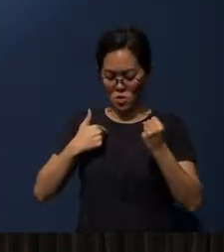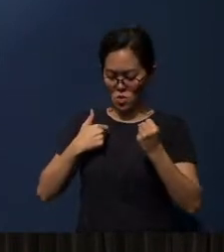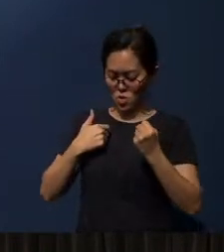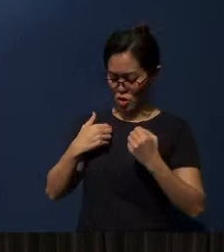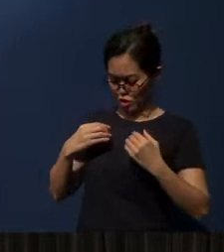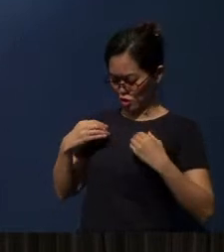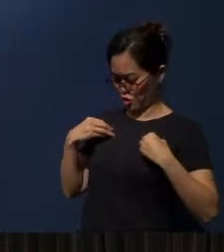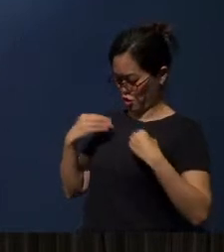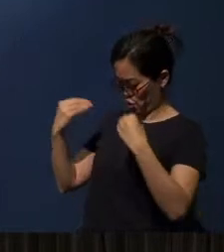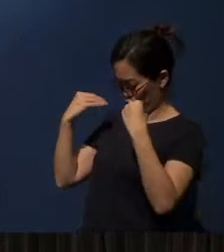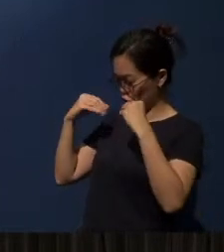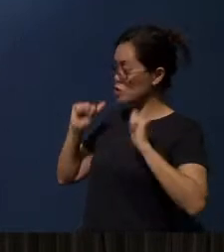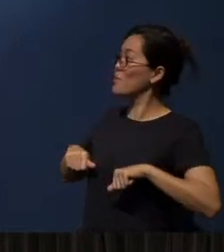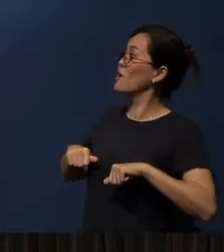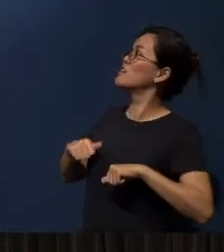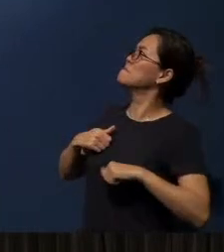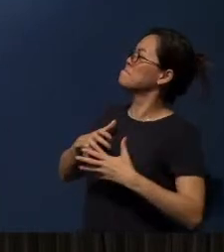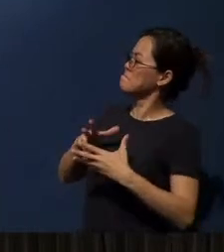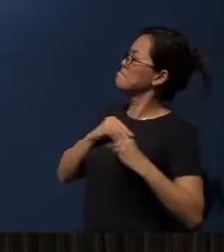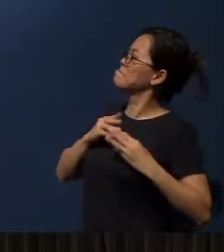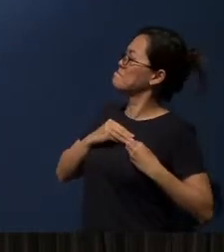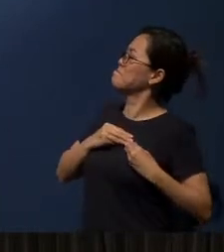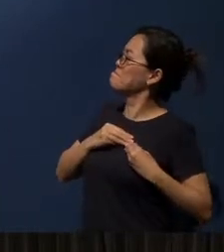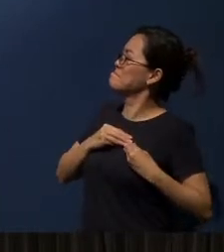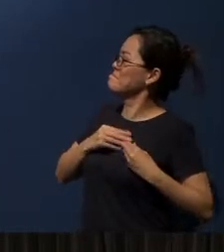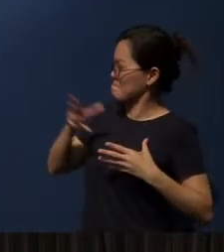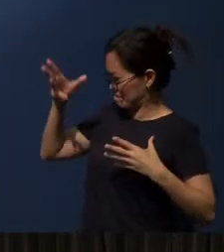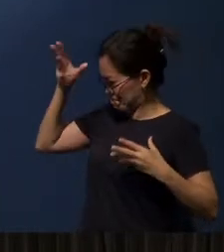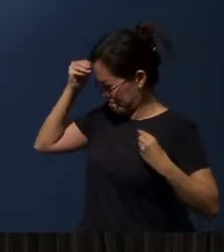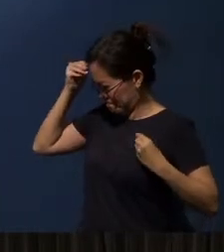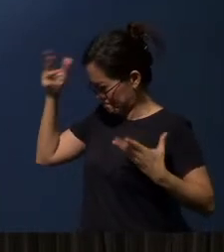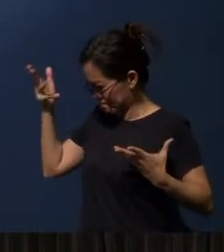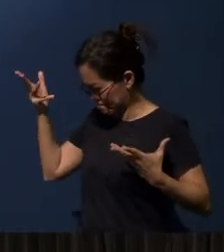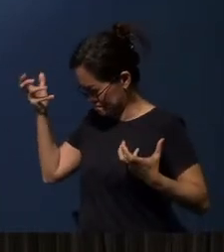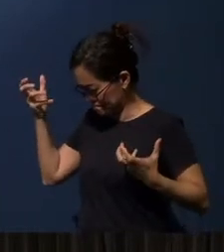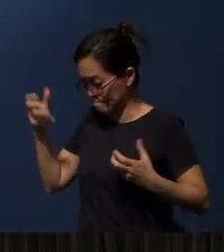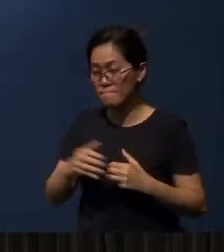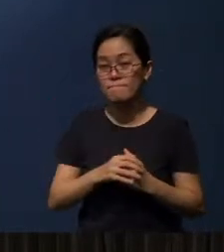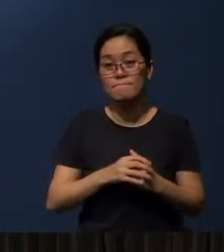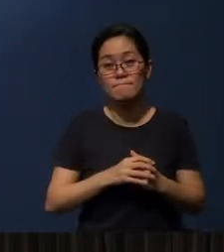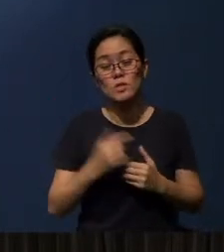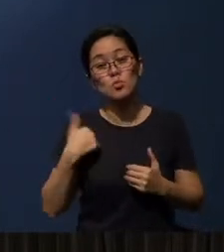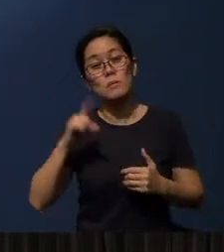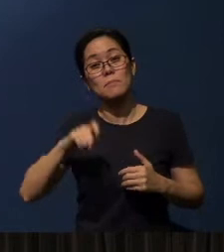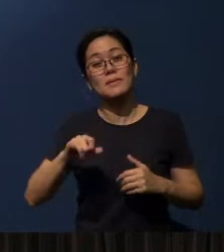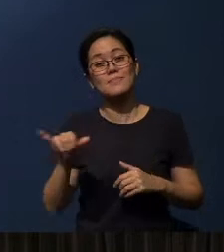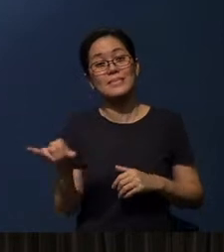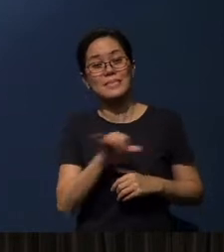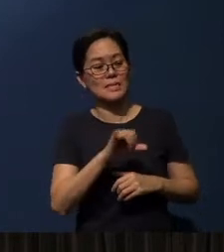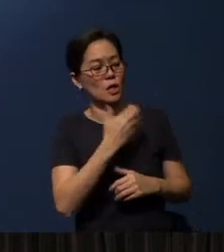with receptivity, (to) this that I want to give to you?" We all need to be like the good soil.